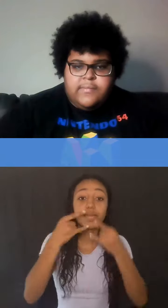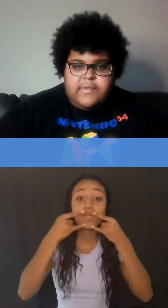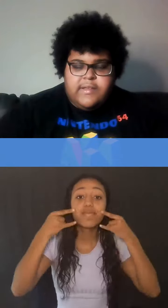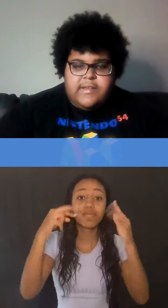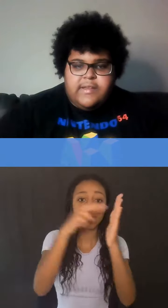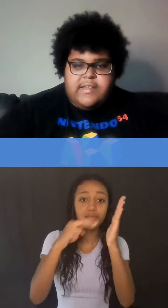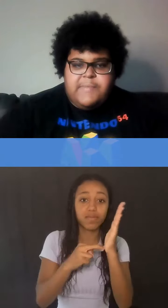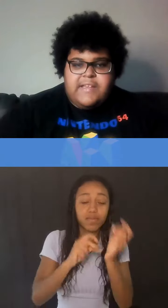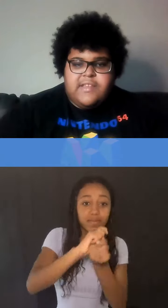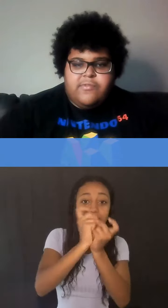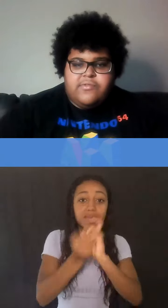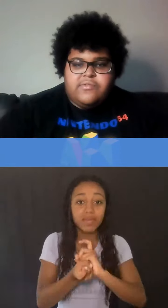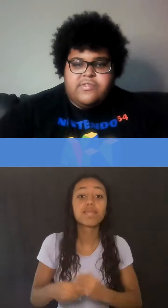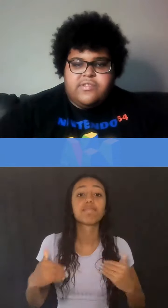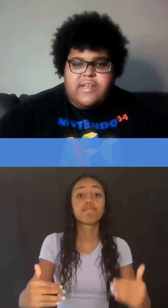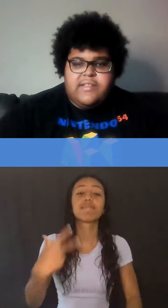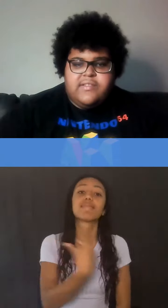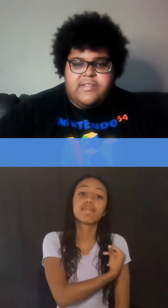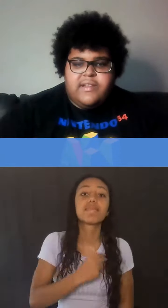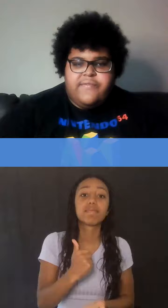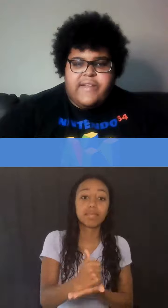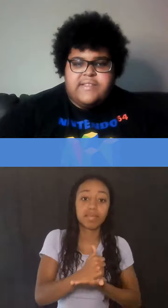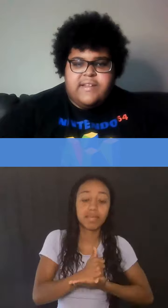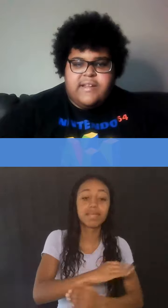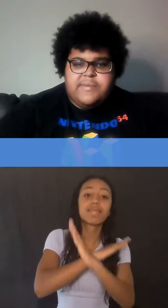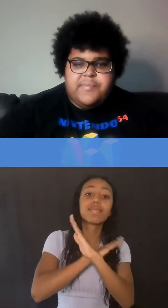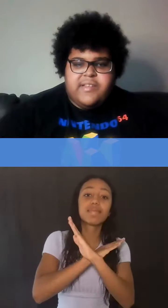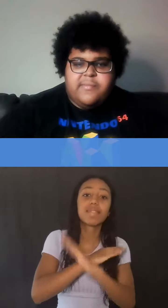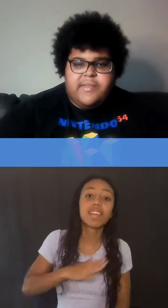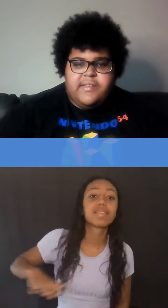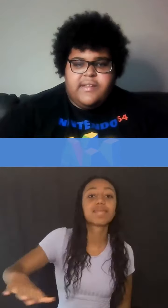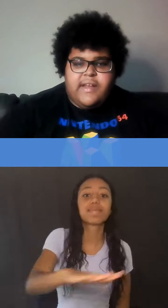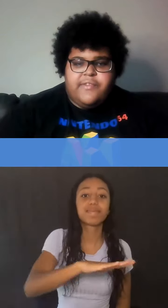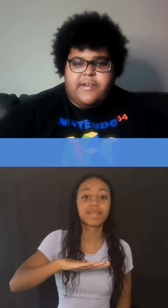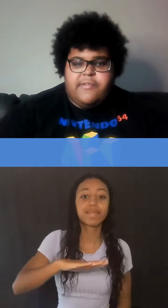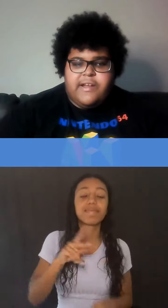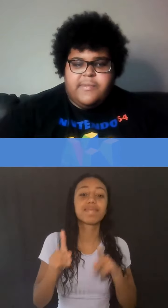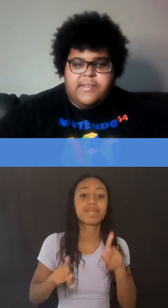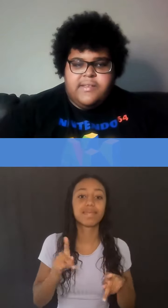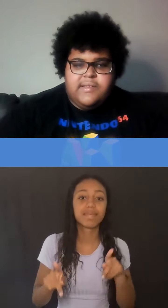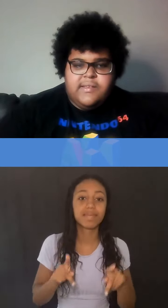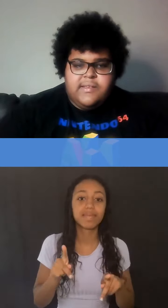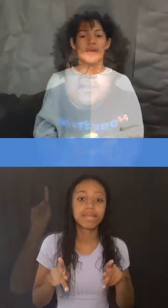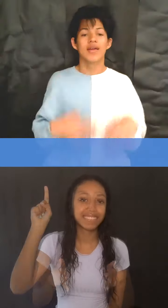As masking rules change, getting vaccinated helps protect me and everyone around me.